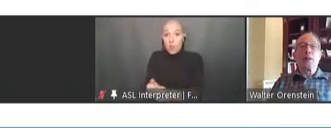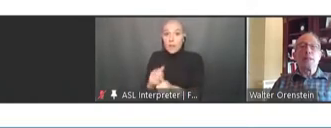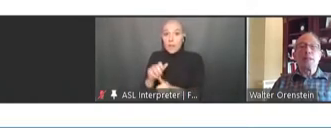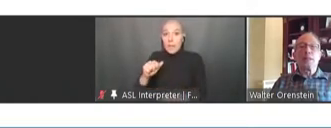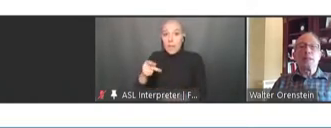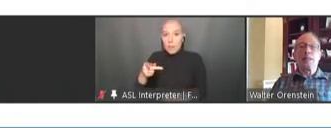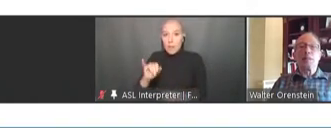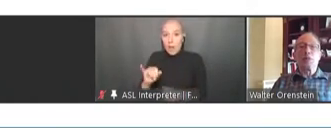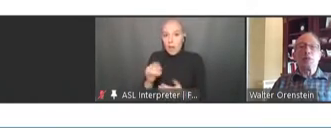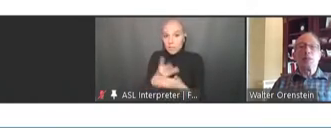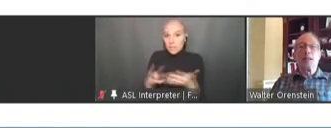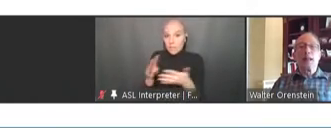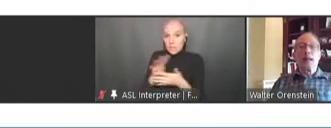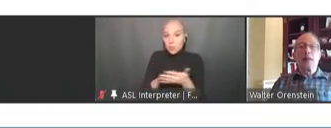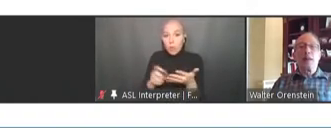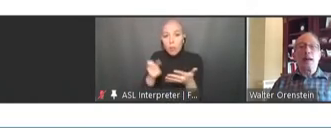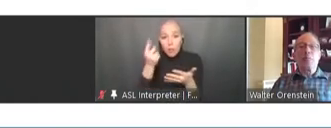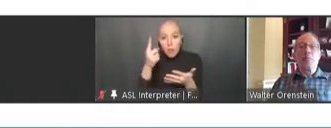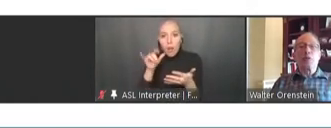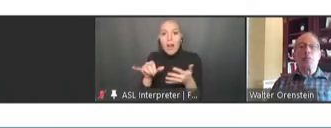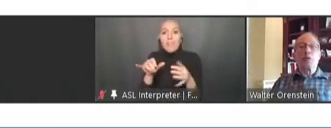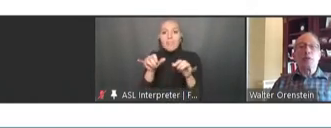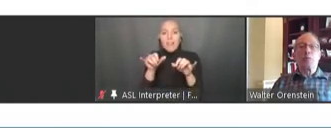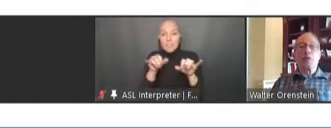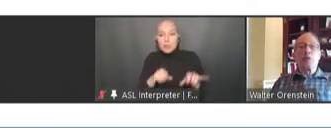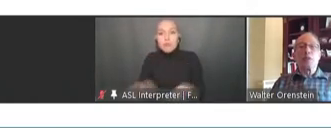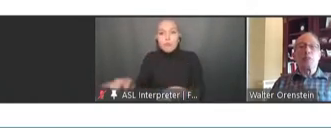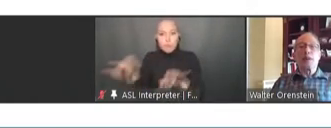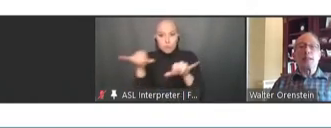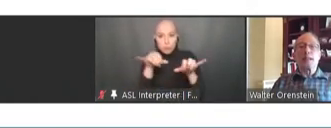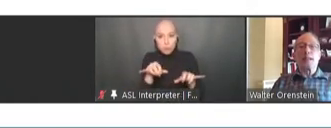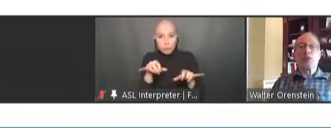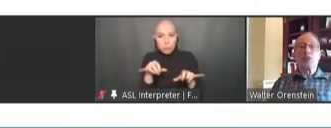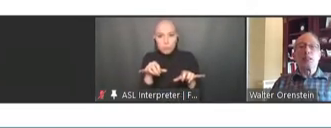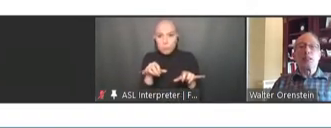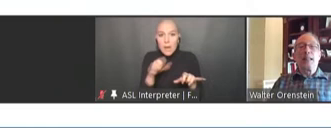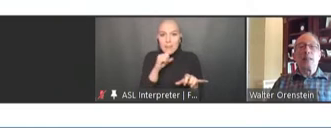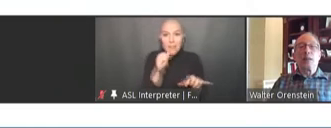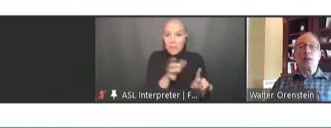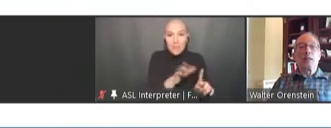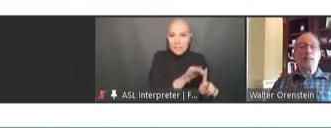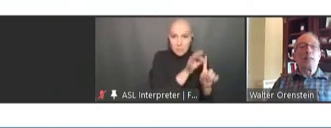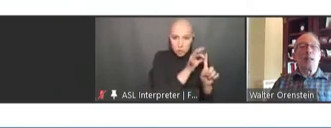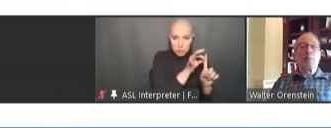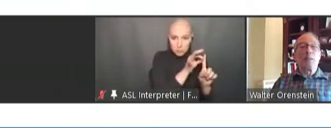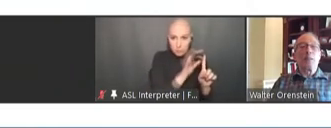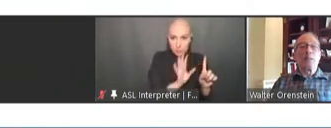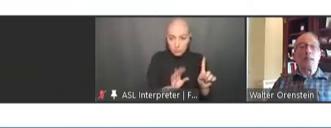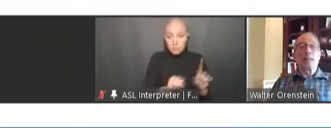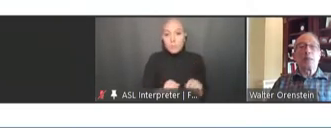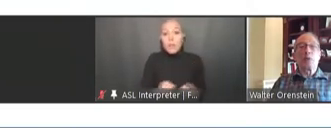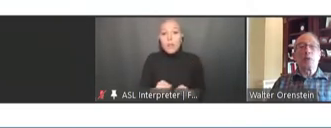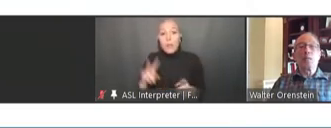not the exception, and that misperceptions that vaccination in line with ACIP is not the norm